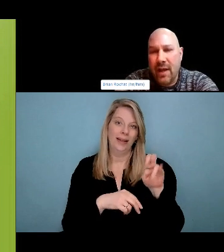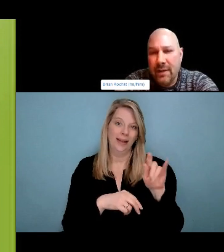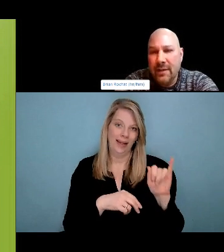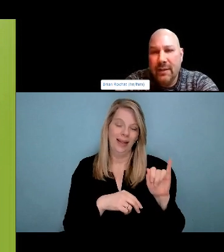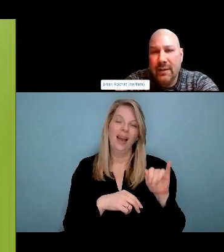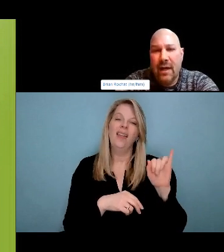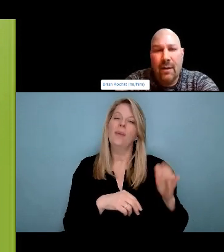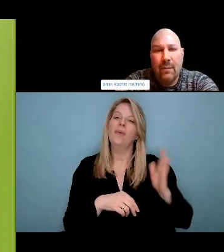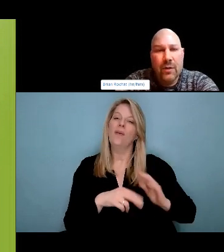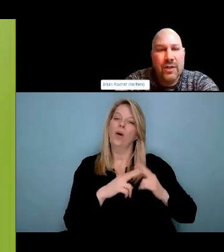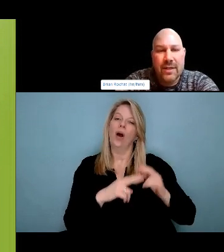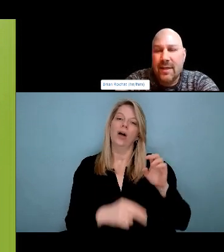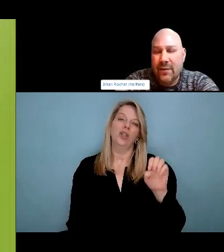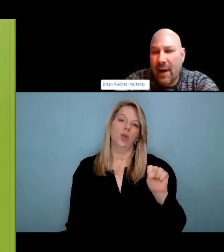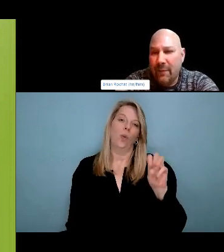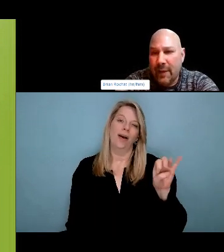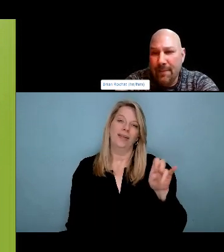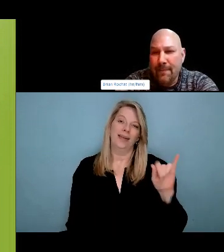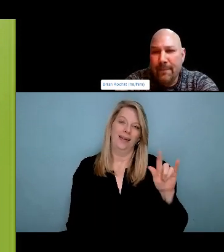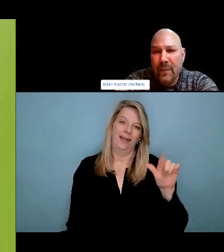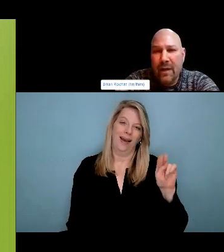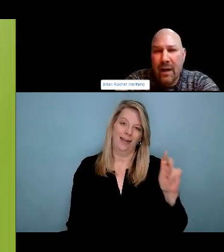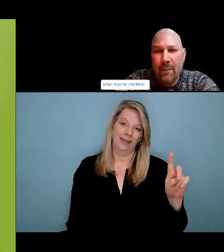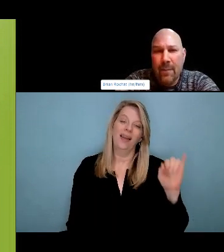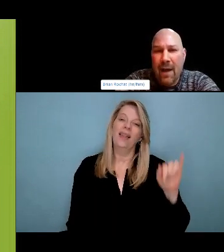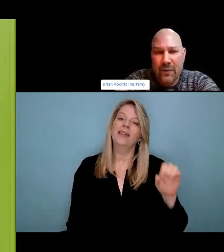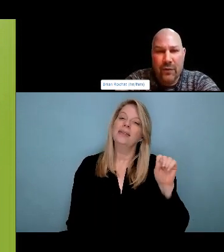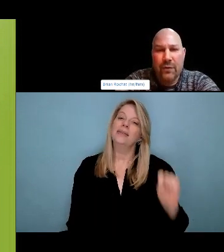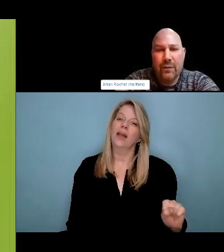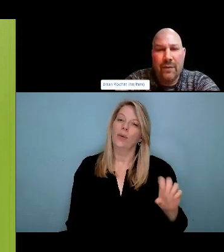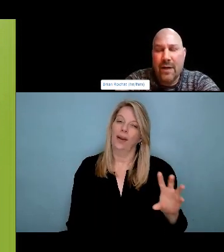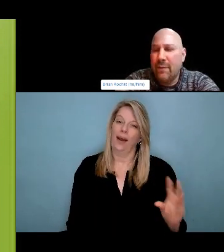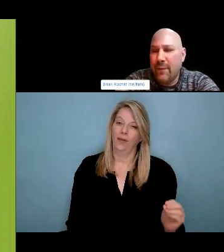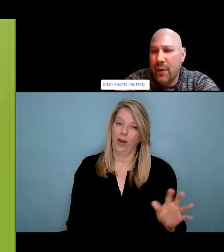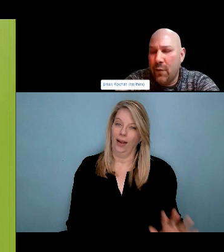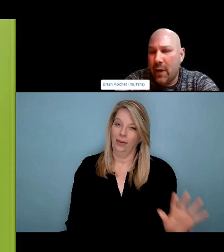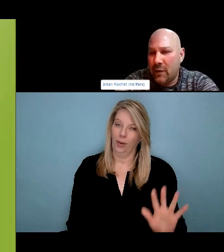raised in Churchill. And raised most of his children. Most of us